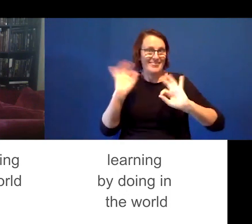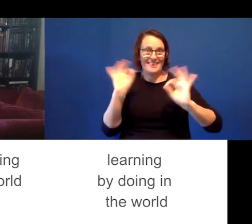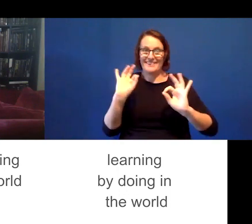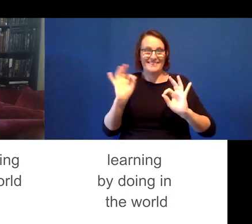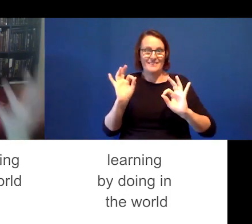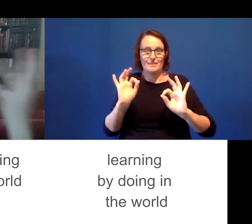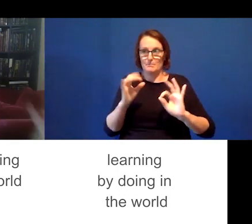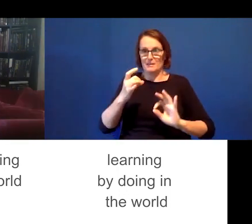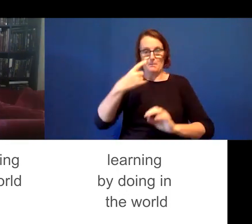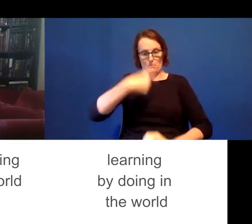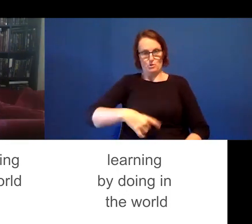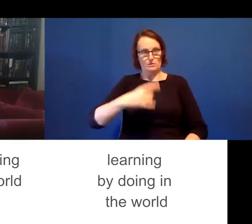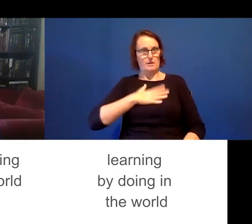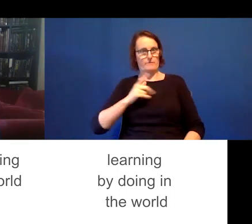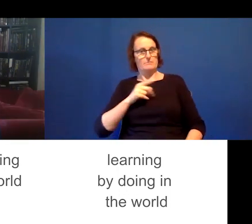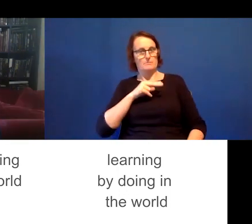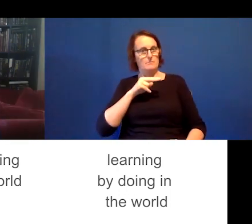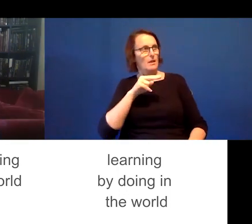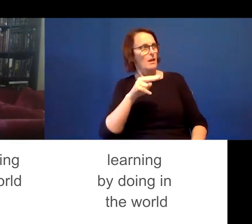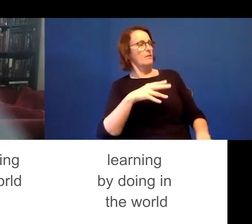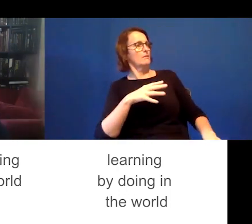Everyone had to figure that out for themselves and decided what they